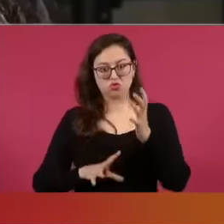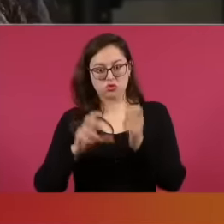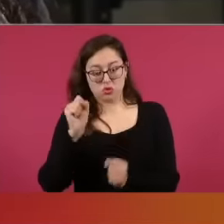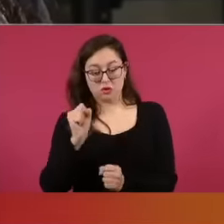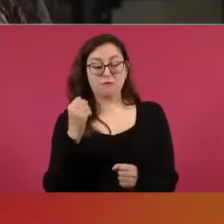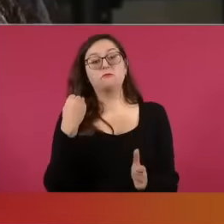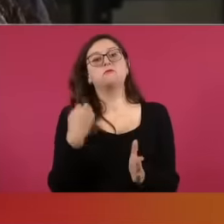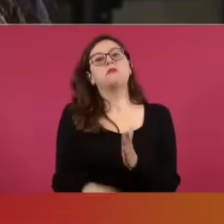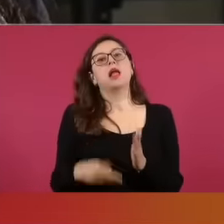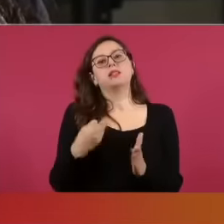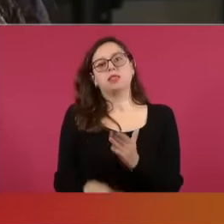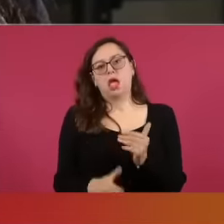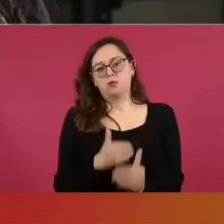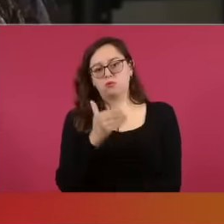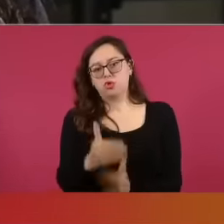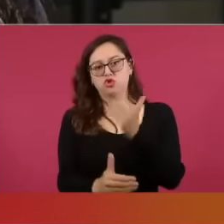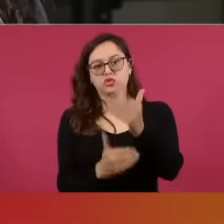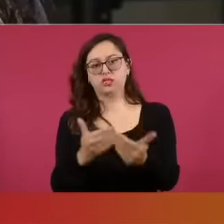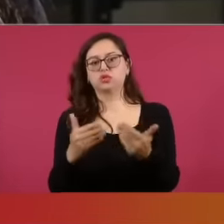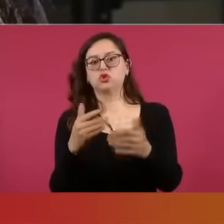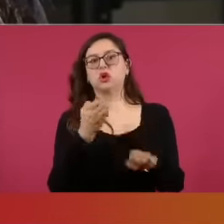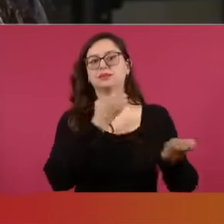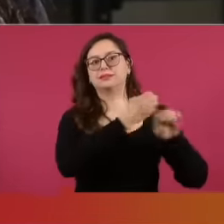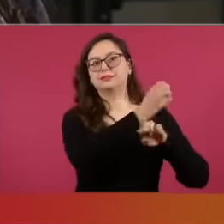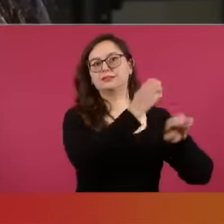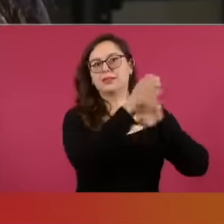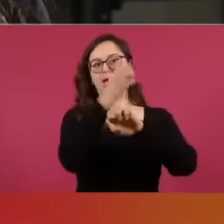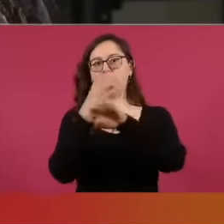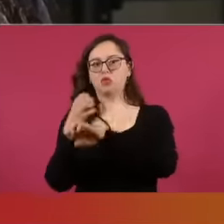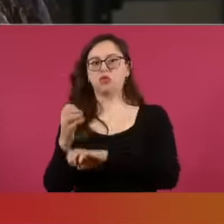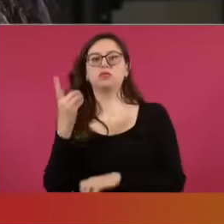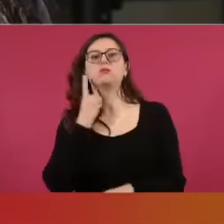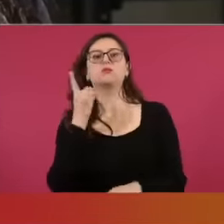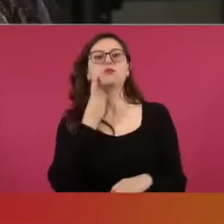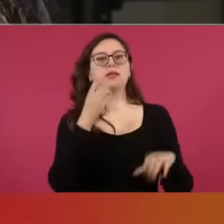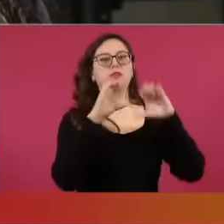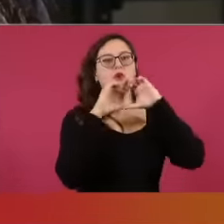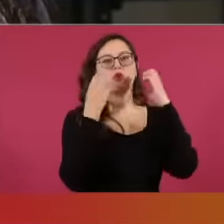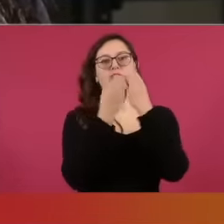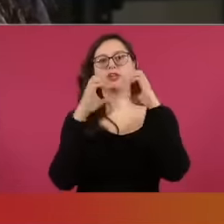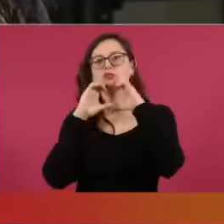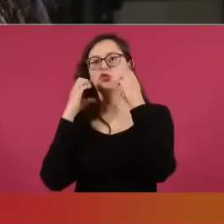uh, through the state congresses, in short, to cover the entire legal procedure of dissemination,